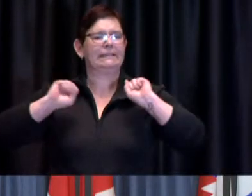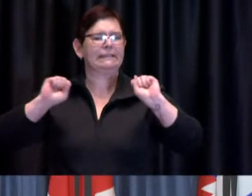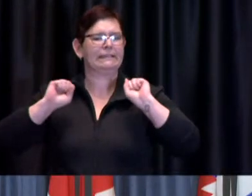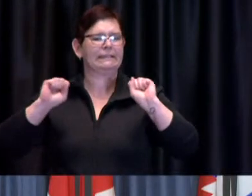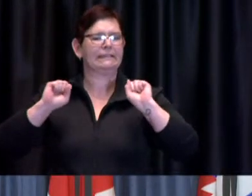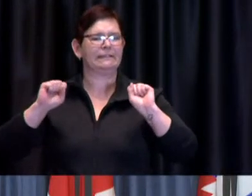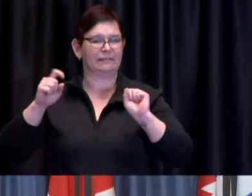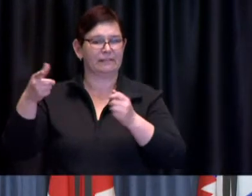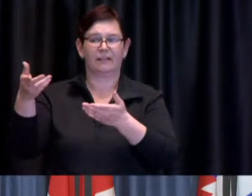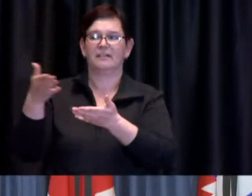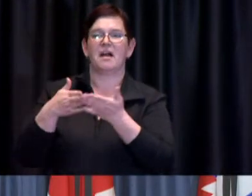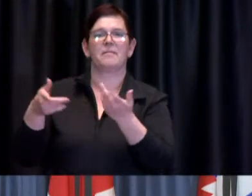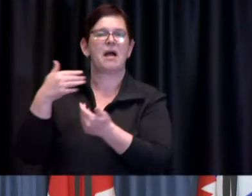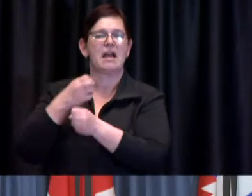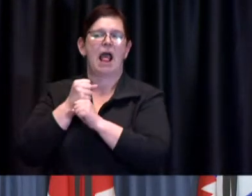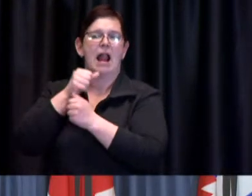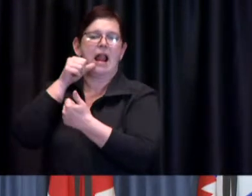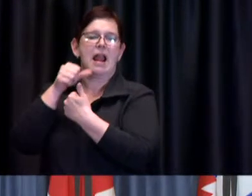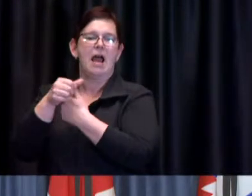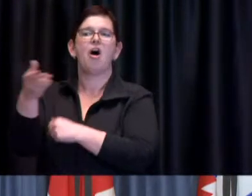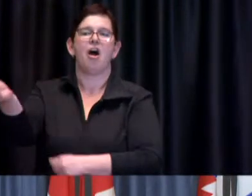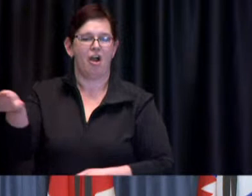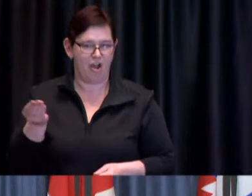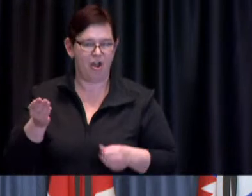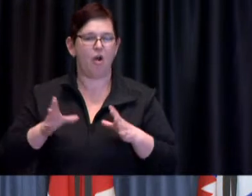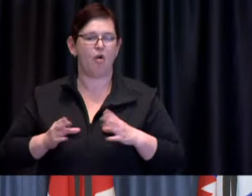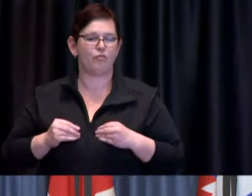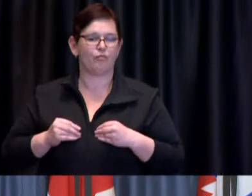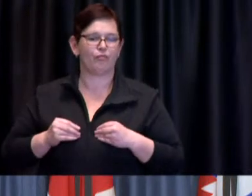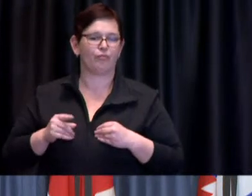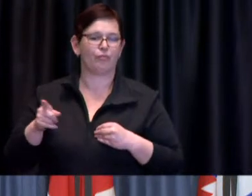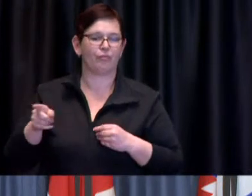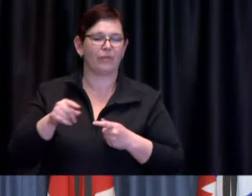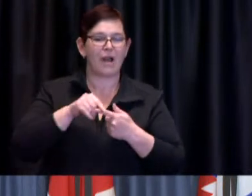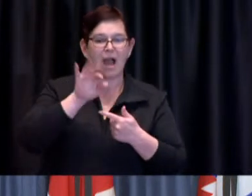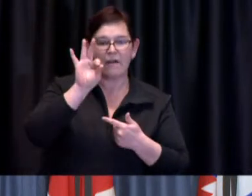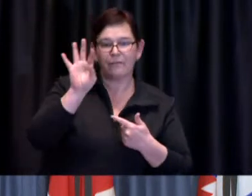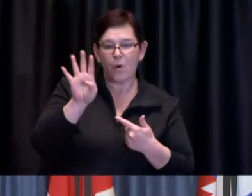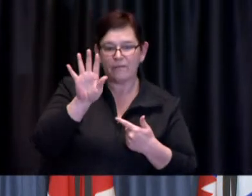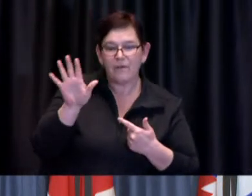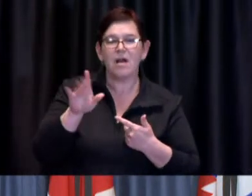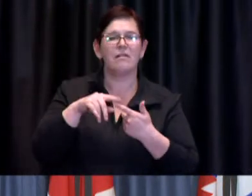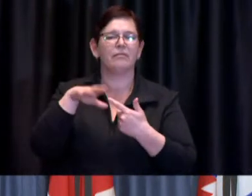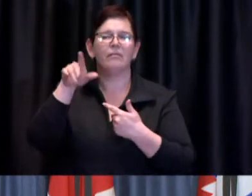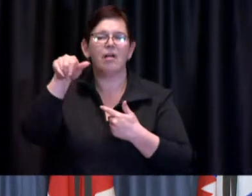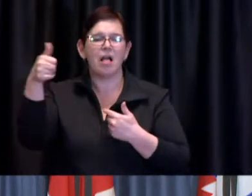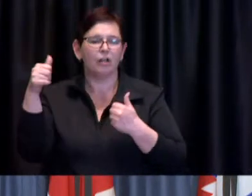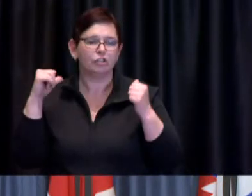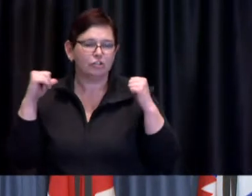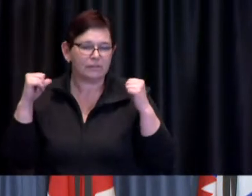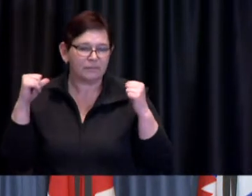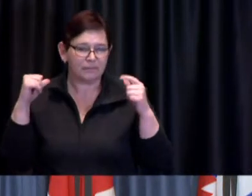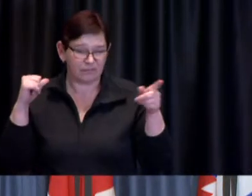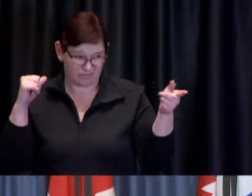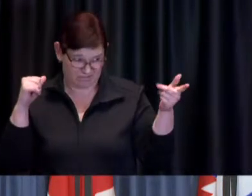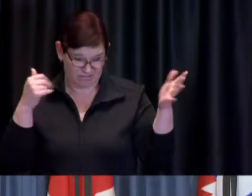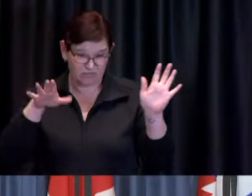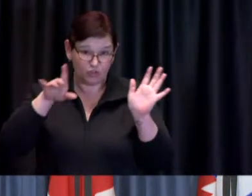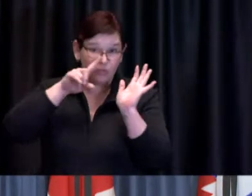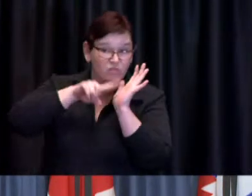are trying to open up such as F45 a couple of other gyms so is the City looking into this?